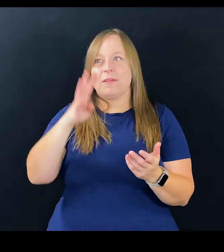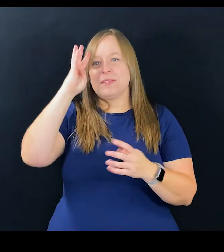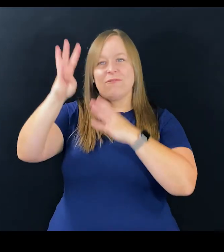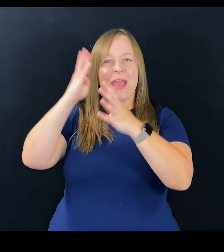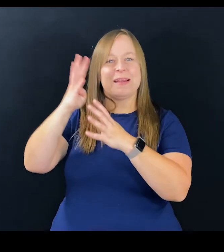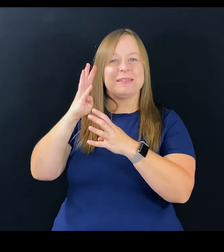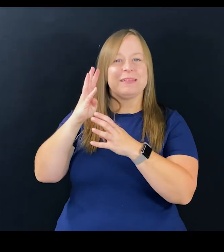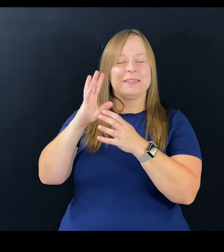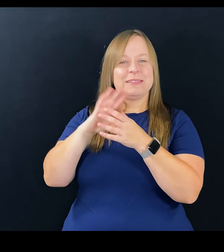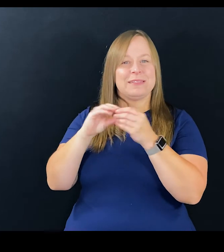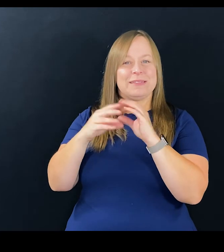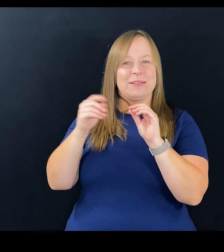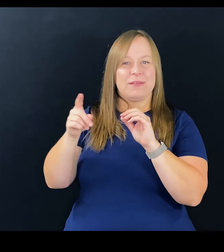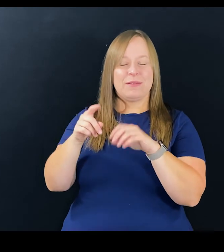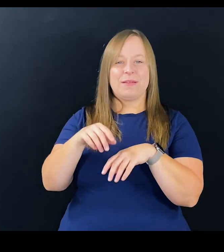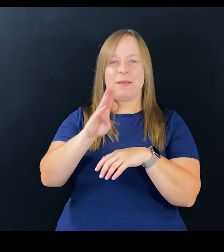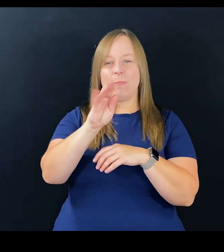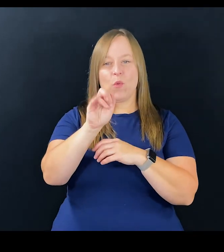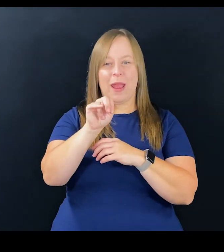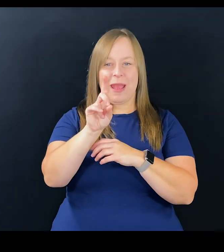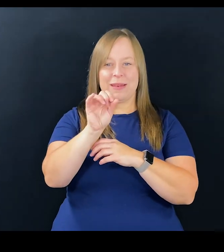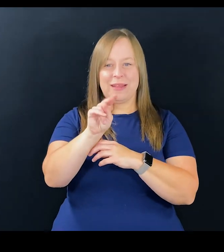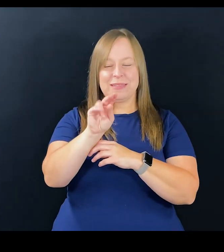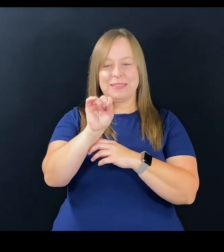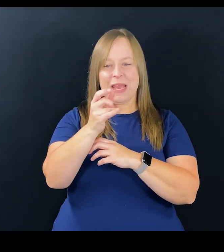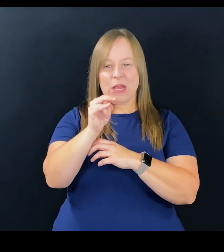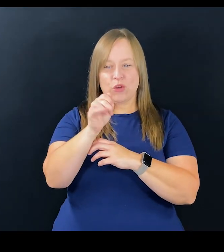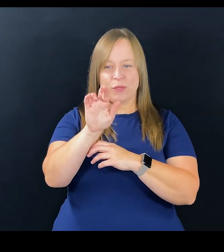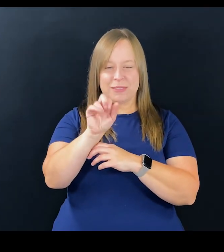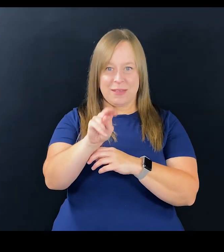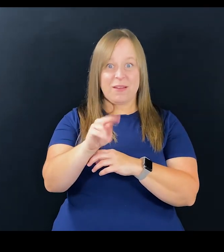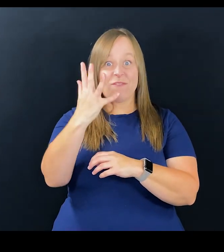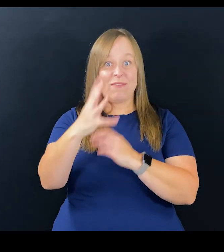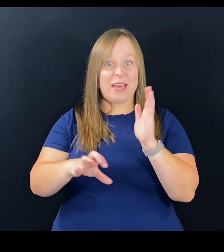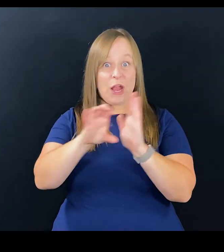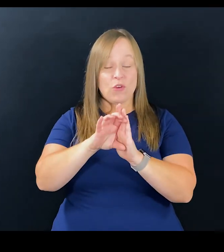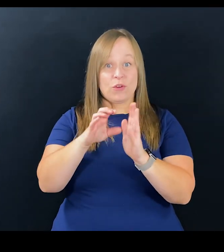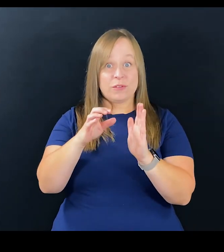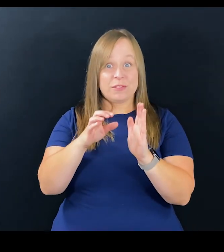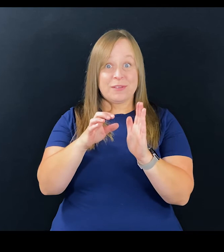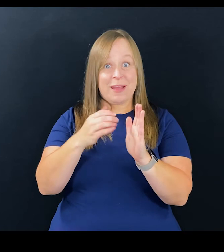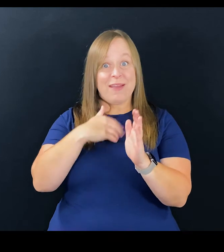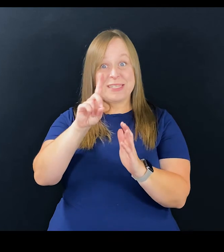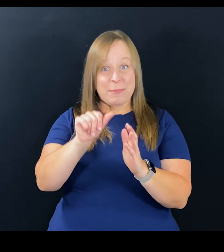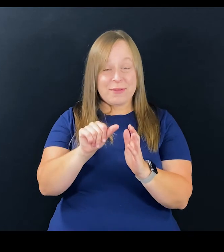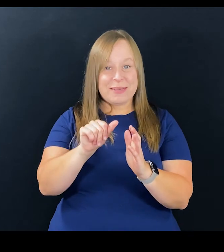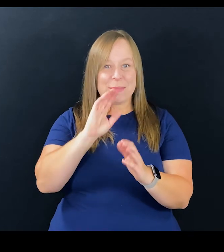And there's a fantasy series my daughter got me involved in written by Brandon Sanderson. And five of the characters in that are people